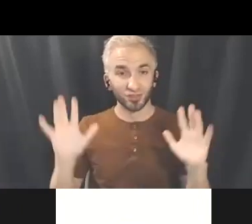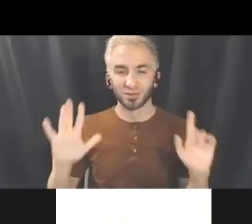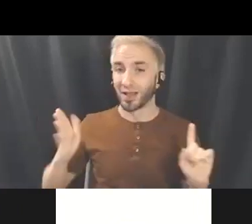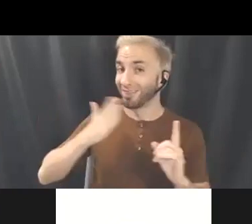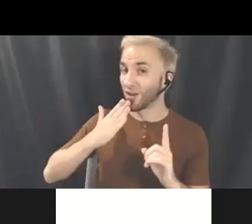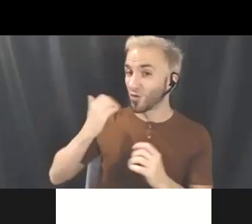Thank you everyone!